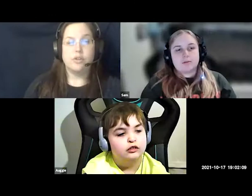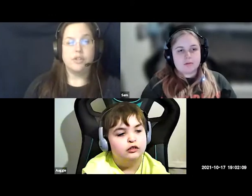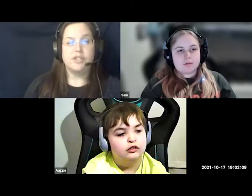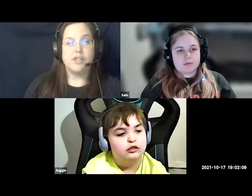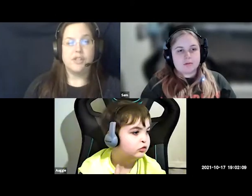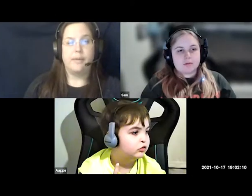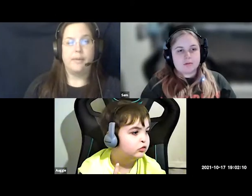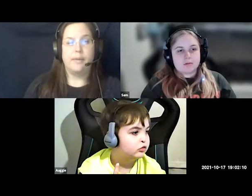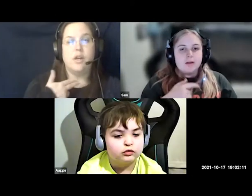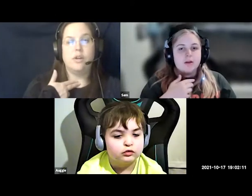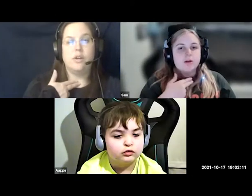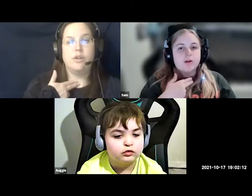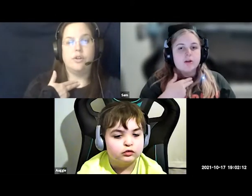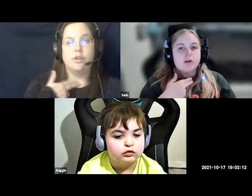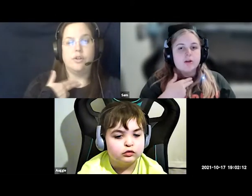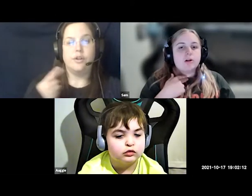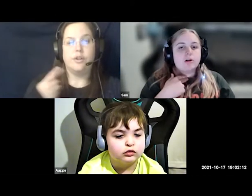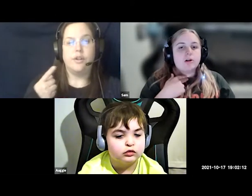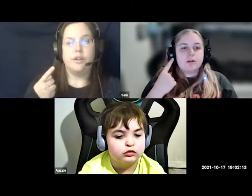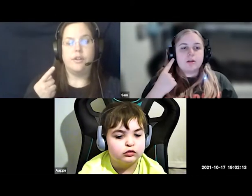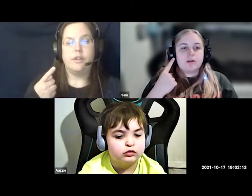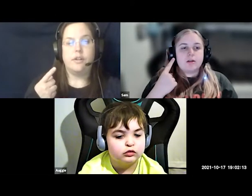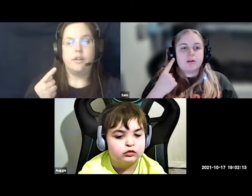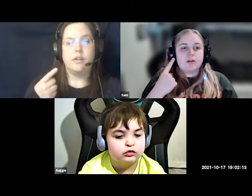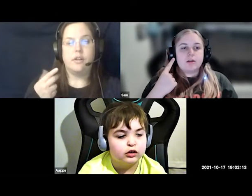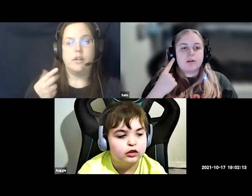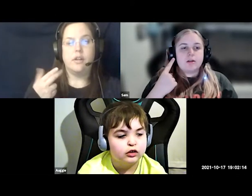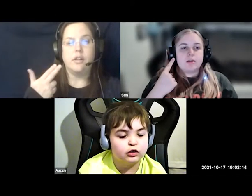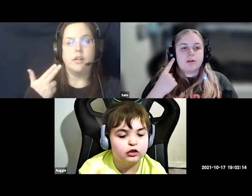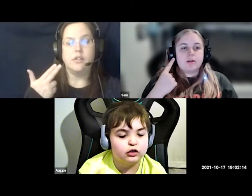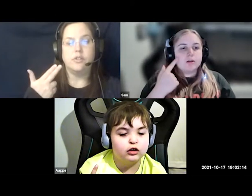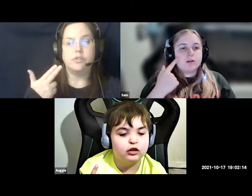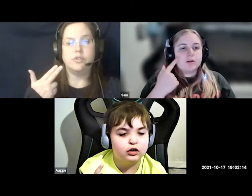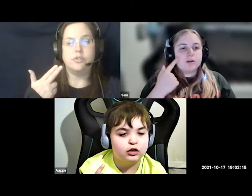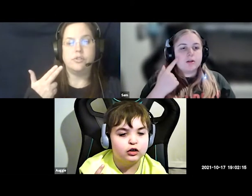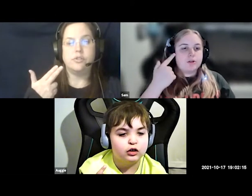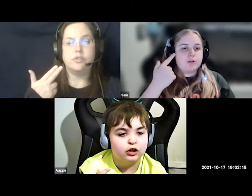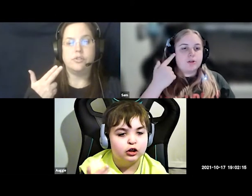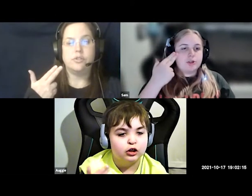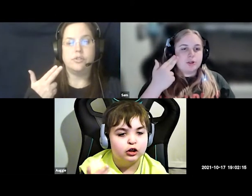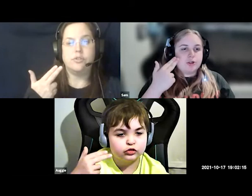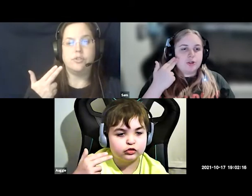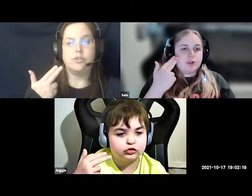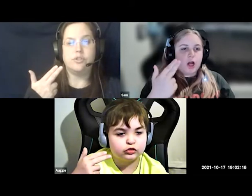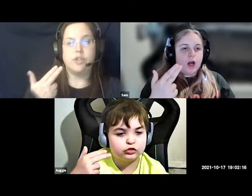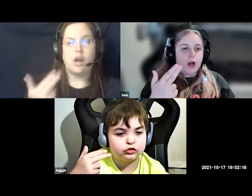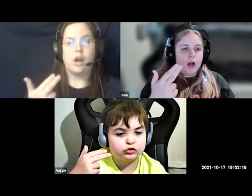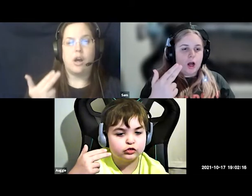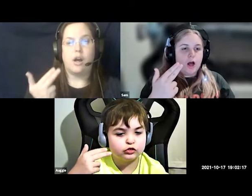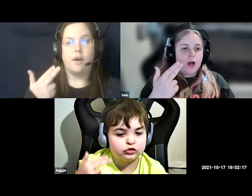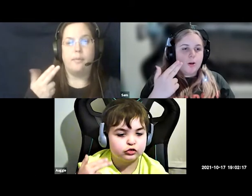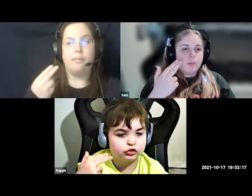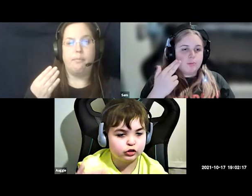good job good good good job